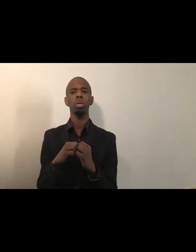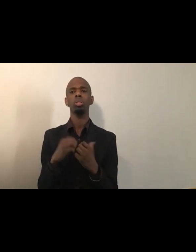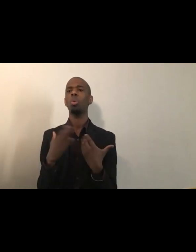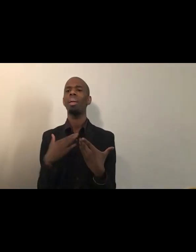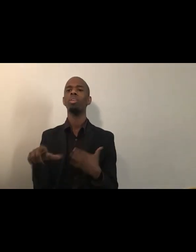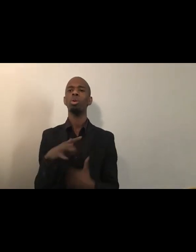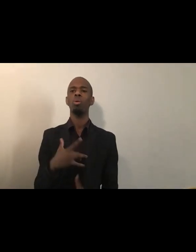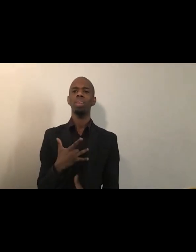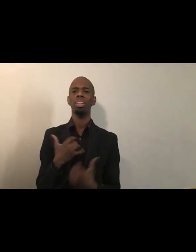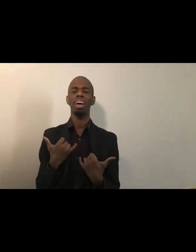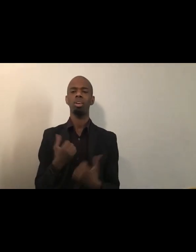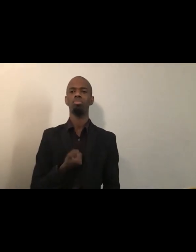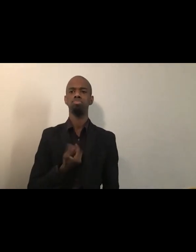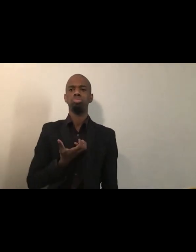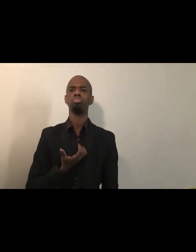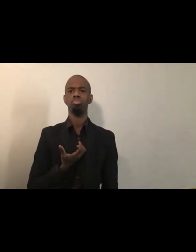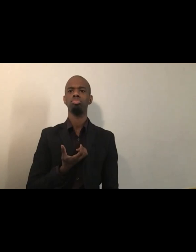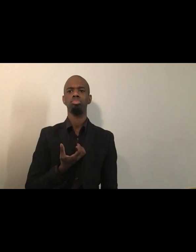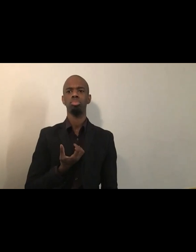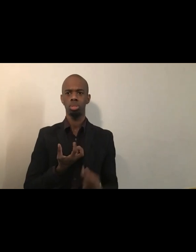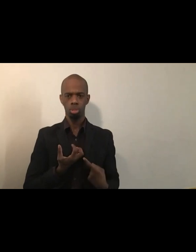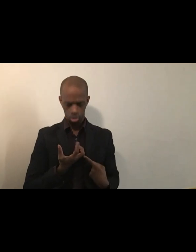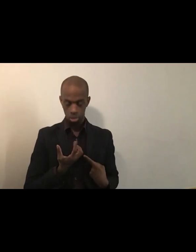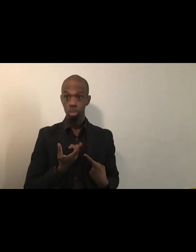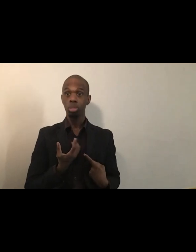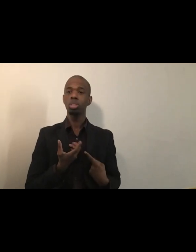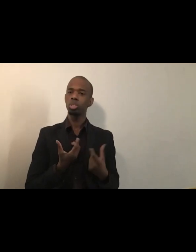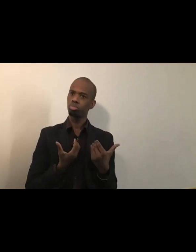If we have feelings, I want us to process, what those feelings are.